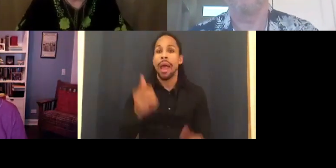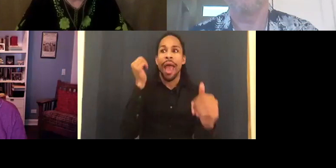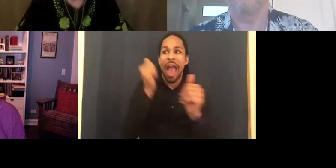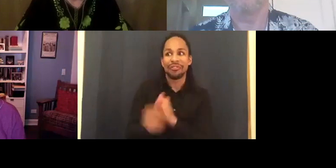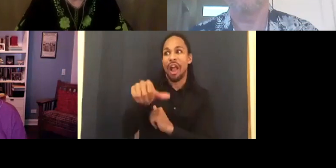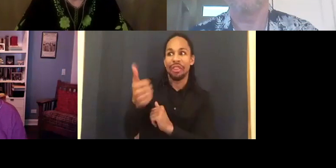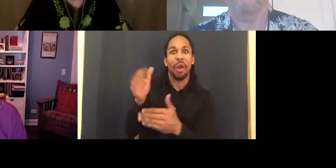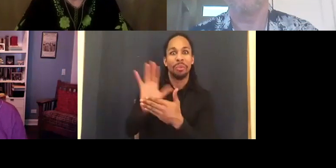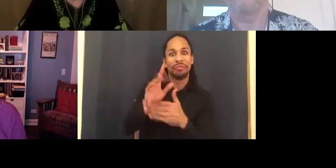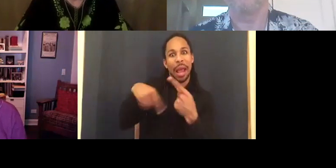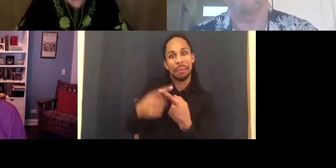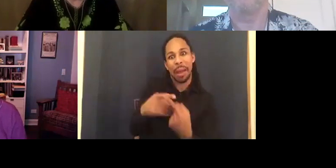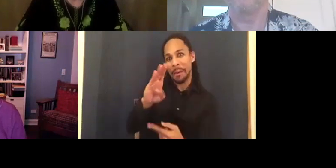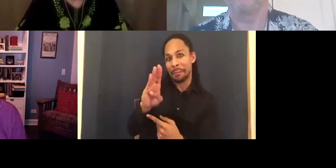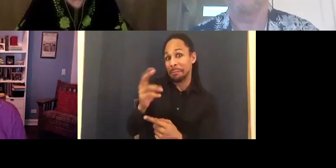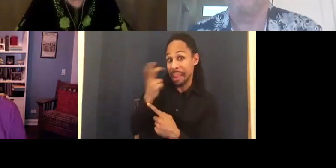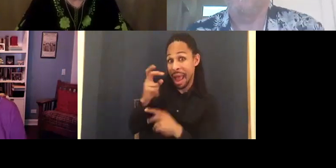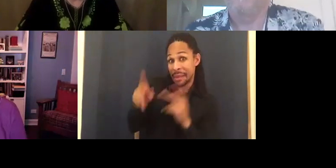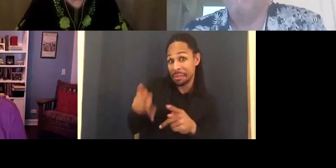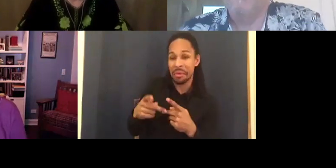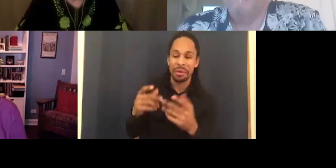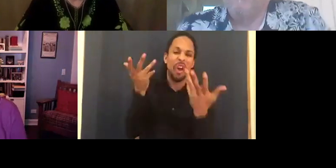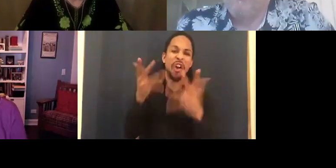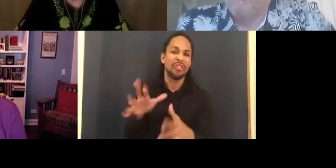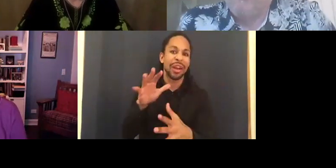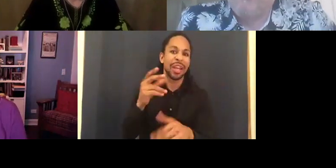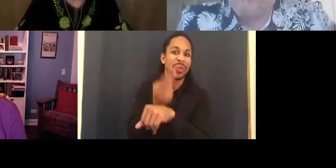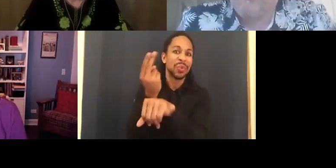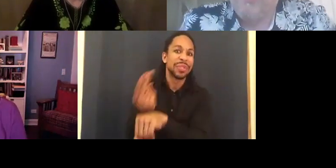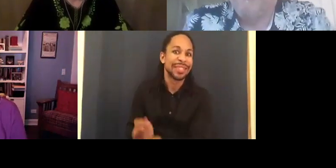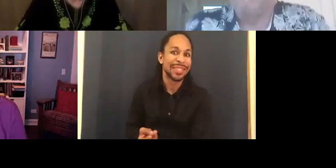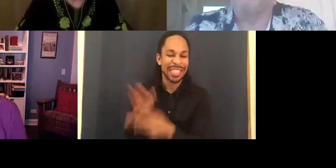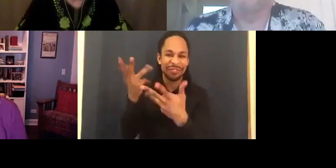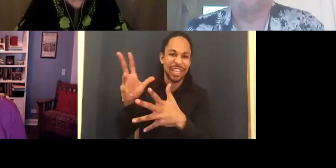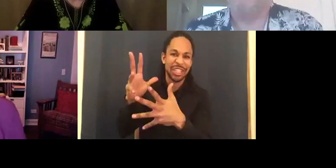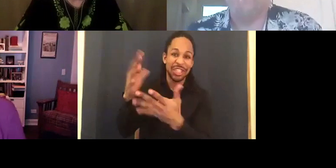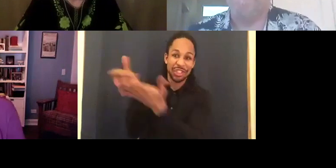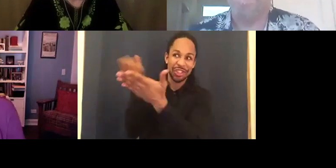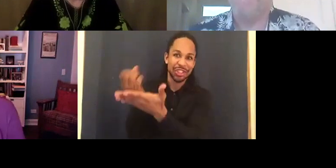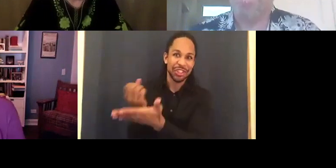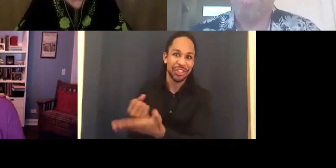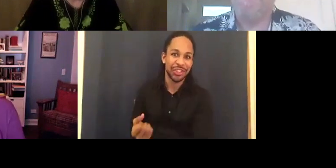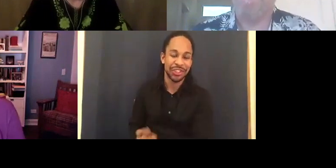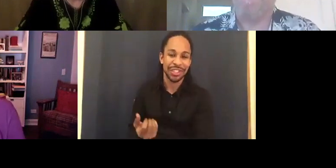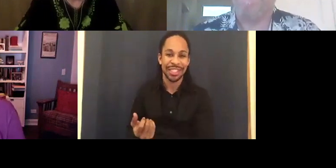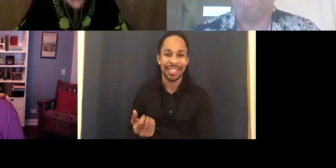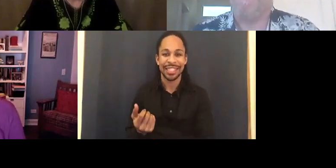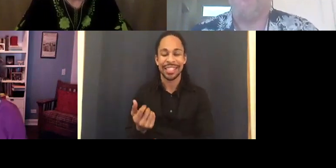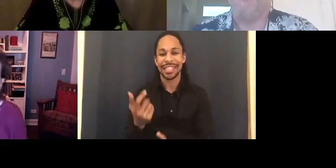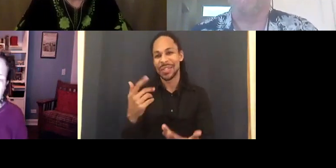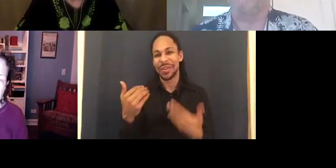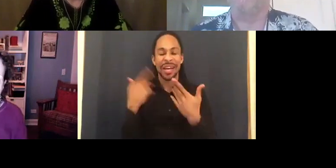name had already been used. So there was -- you can't see but